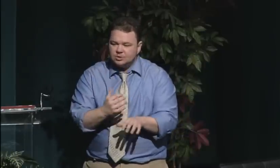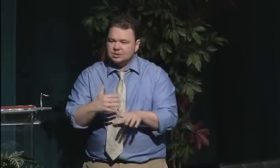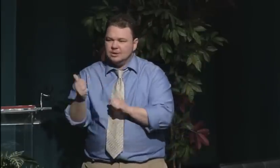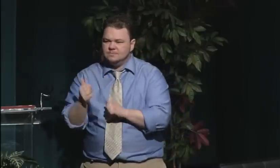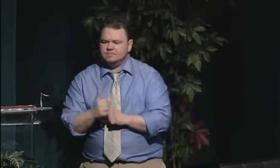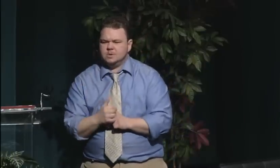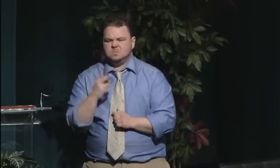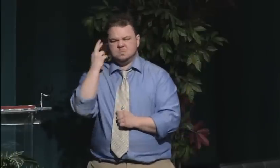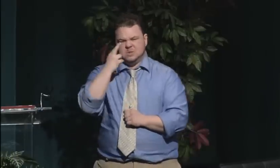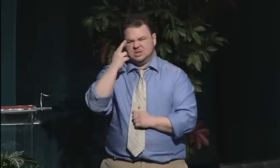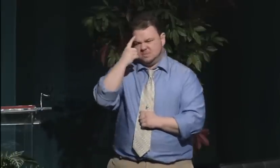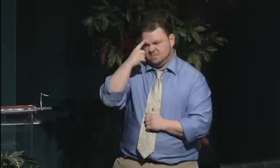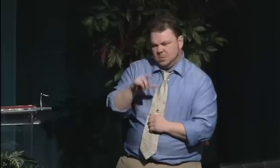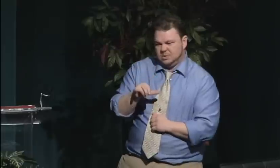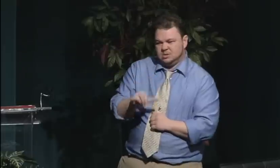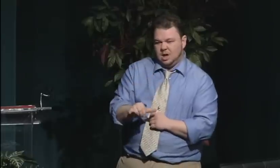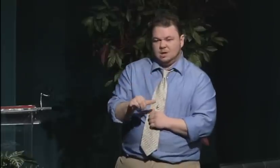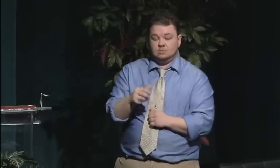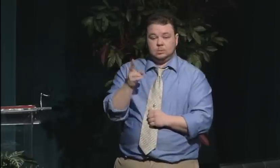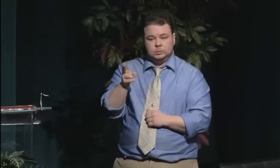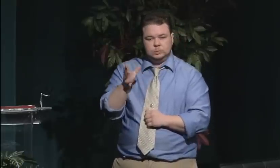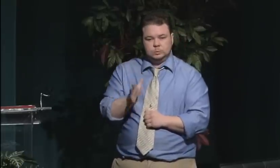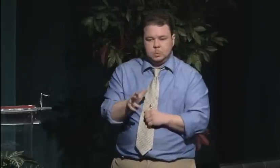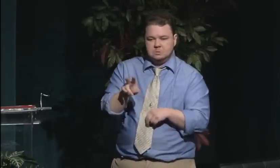70% of women who were higher education